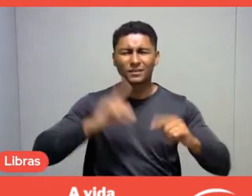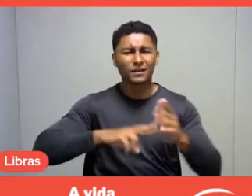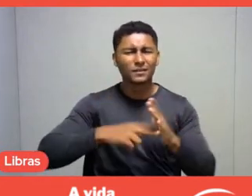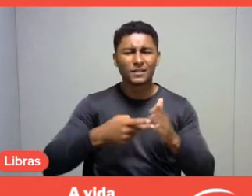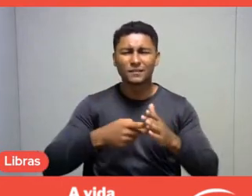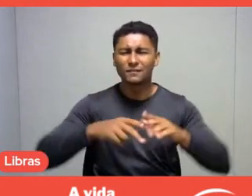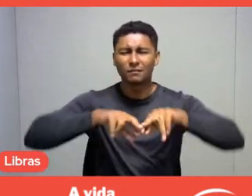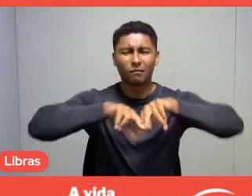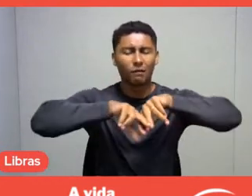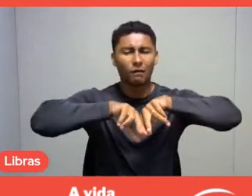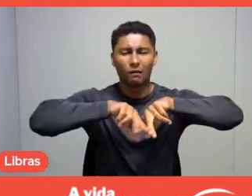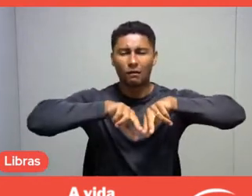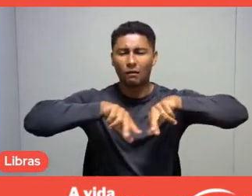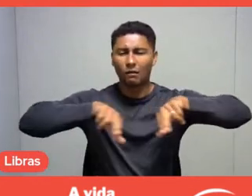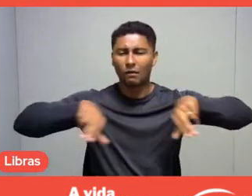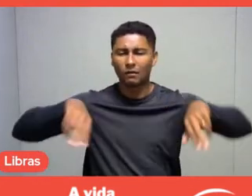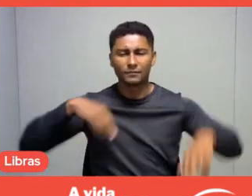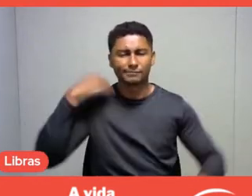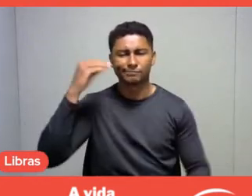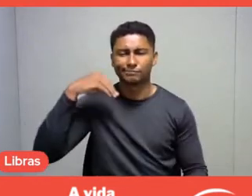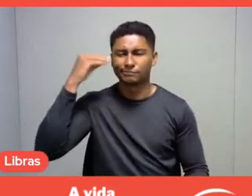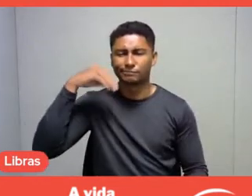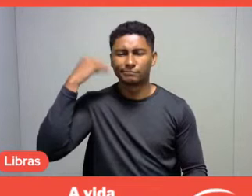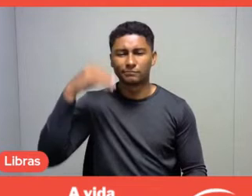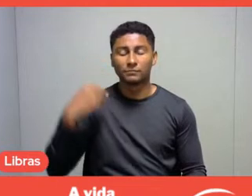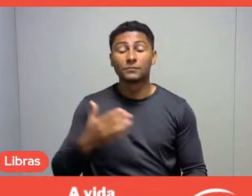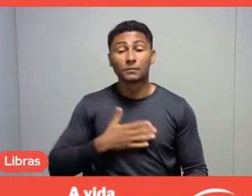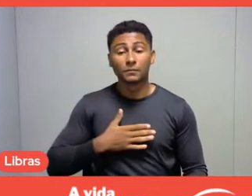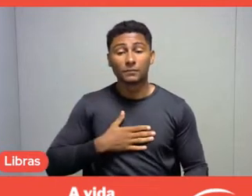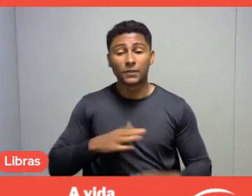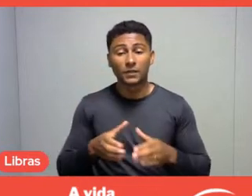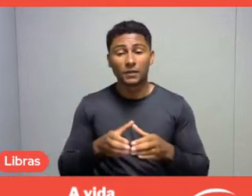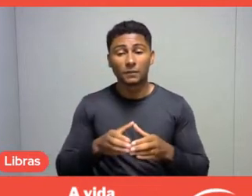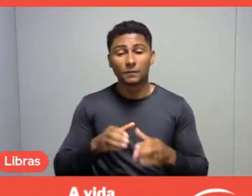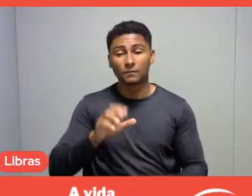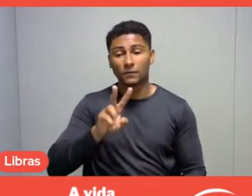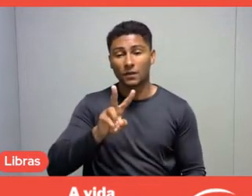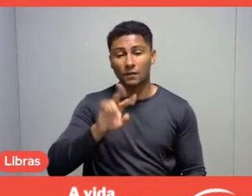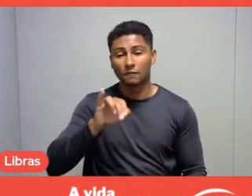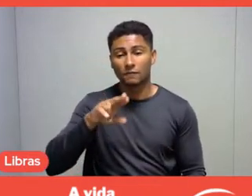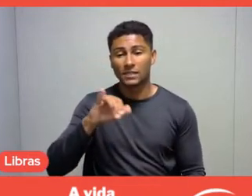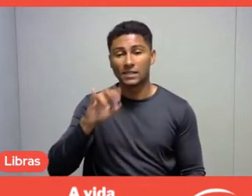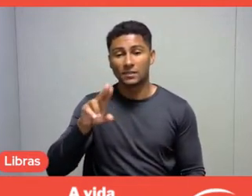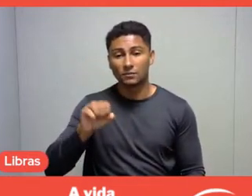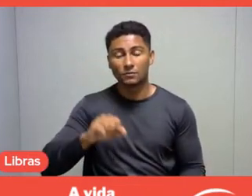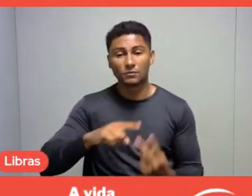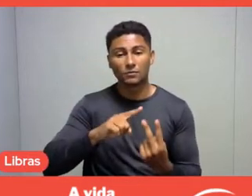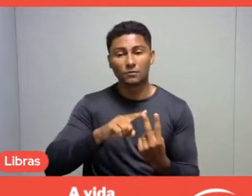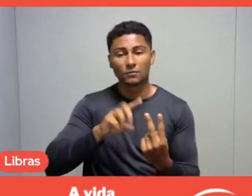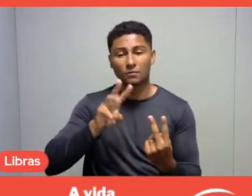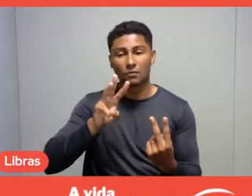So, I'll highlight Vinícius, Wellington, Dione, Franciele, Cristiane,